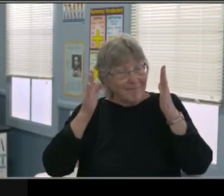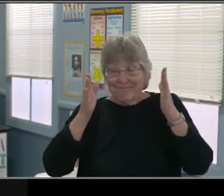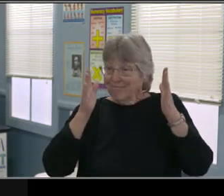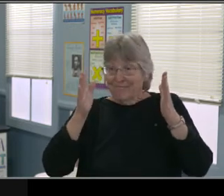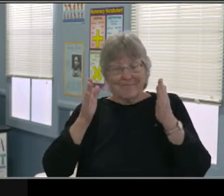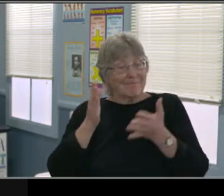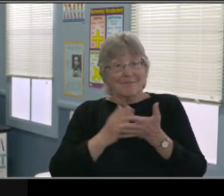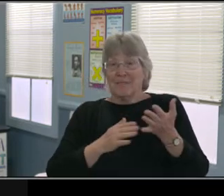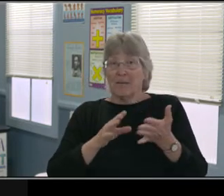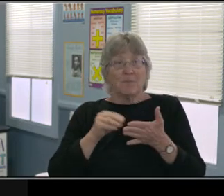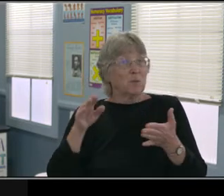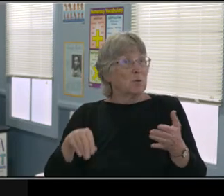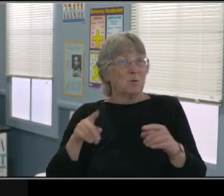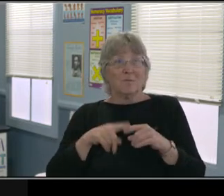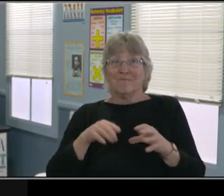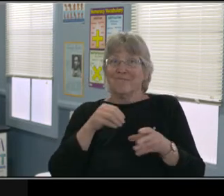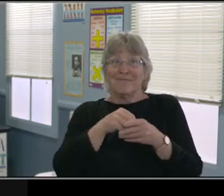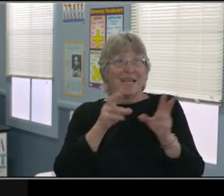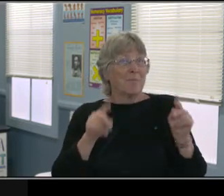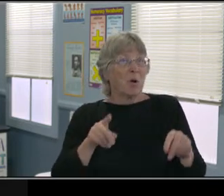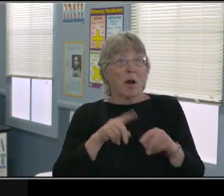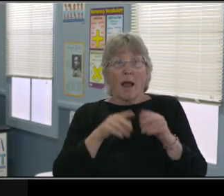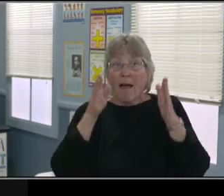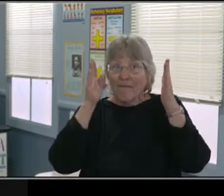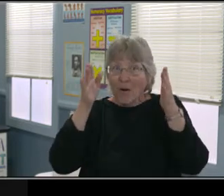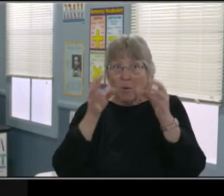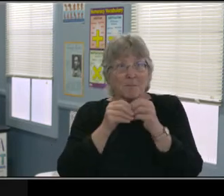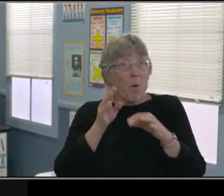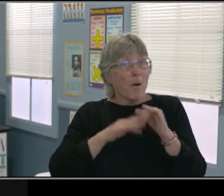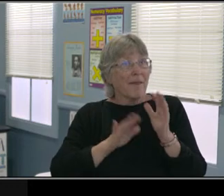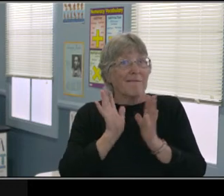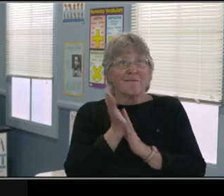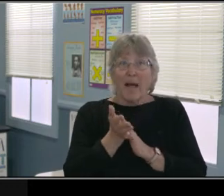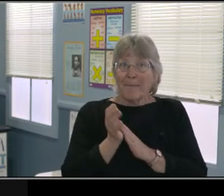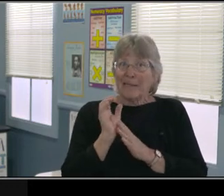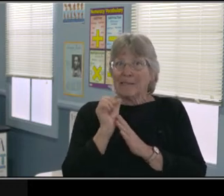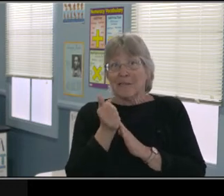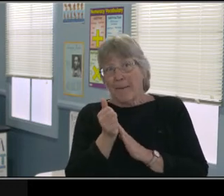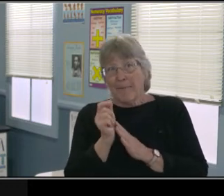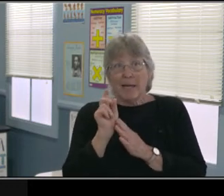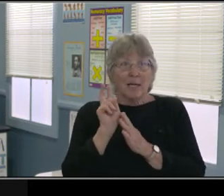There's simply maybe too much work, right? There's a lot expected.